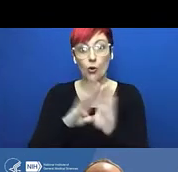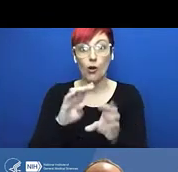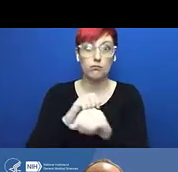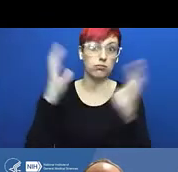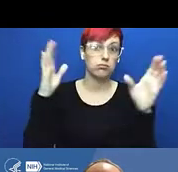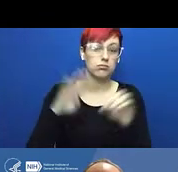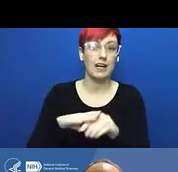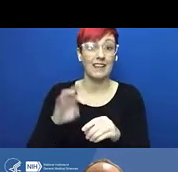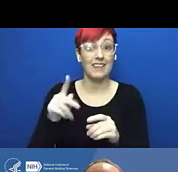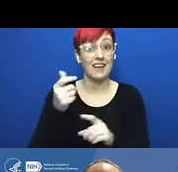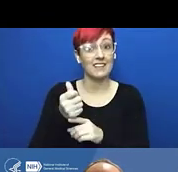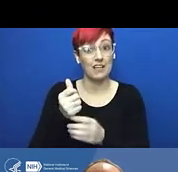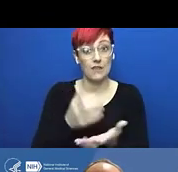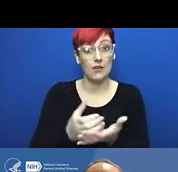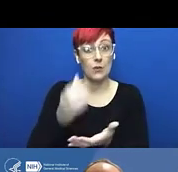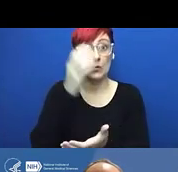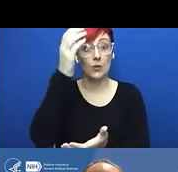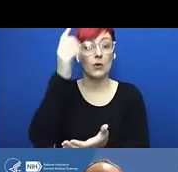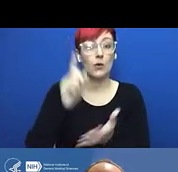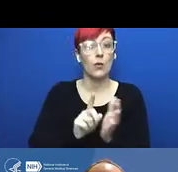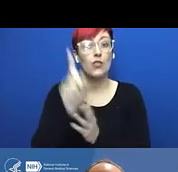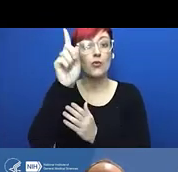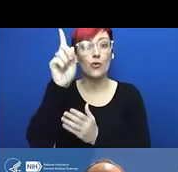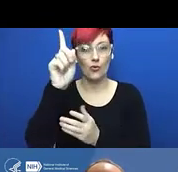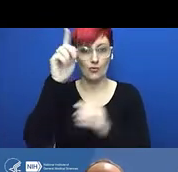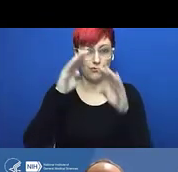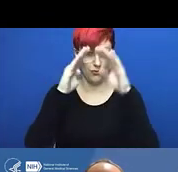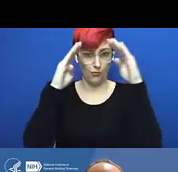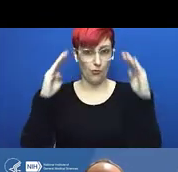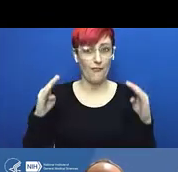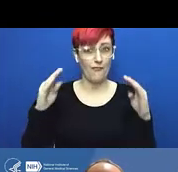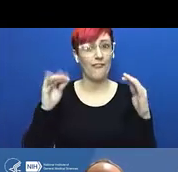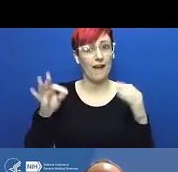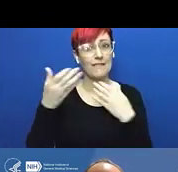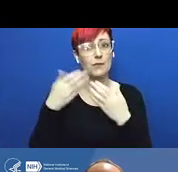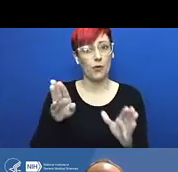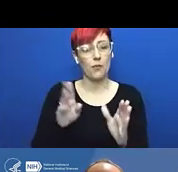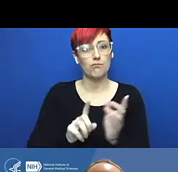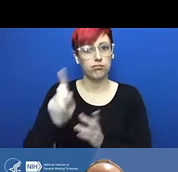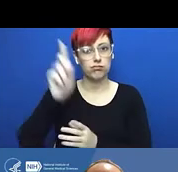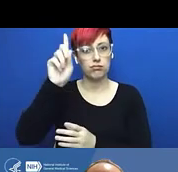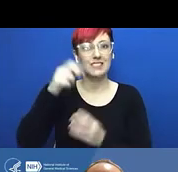A few logistics before we get started, we encourage you to be engaged and ask questions.